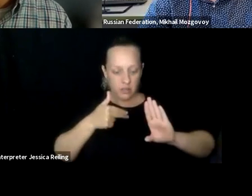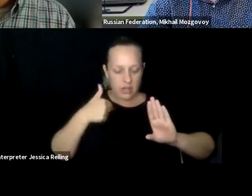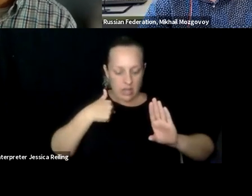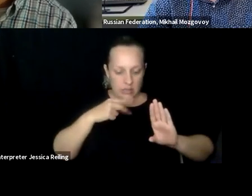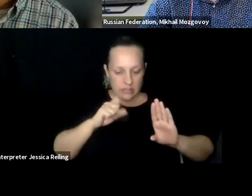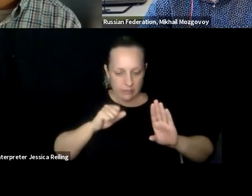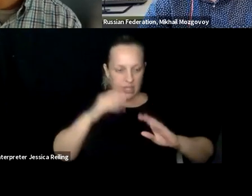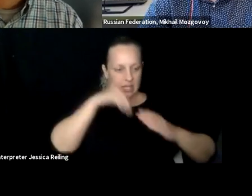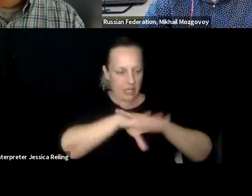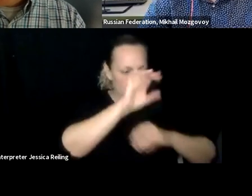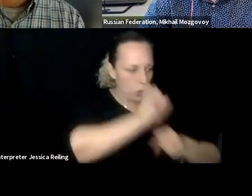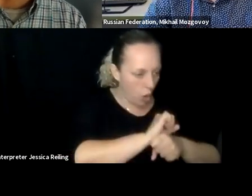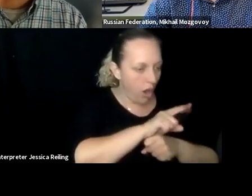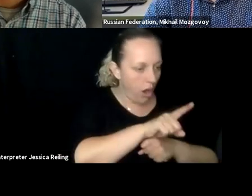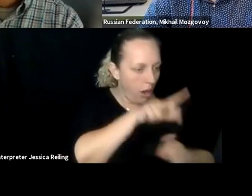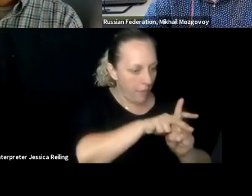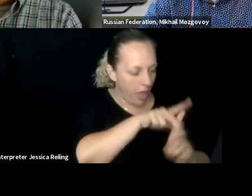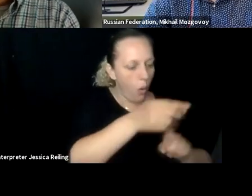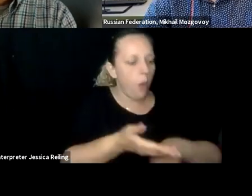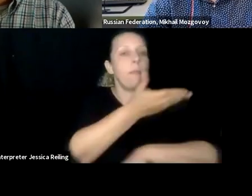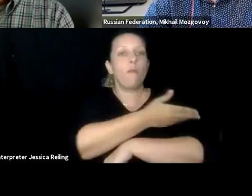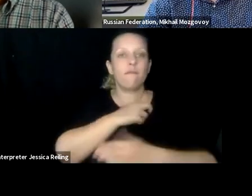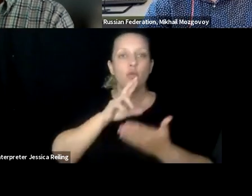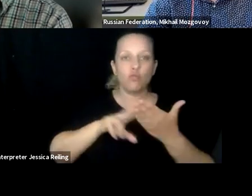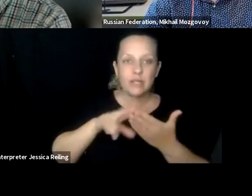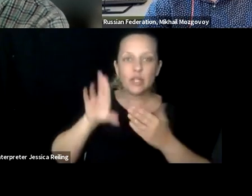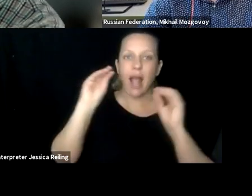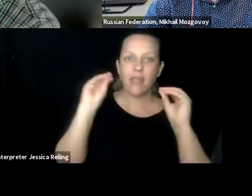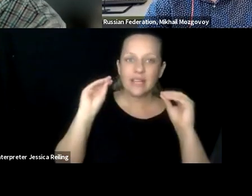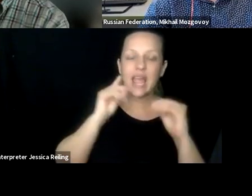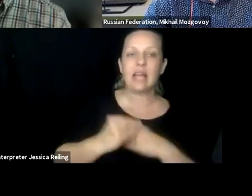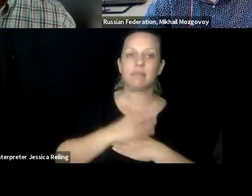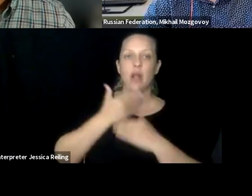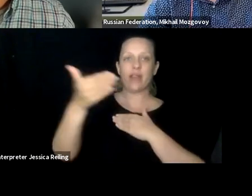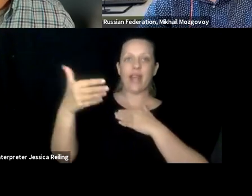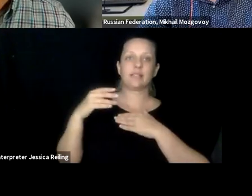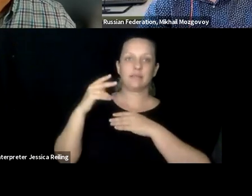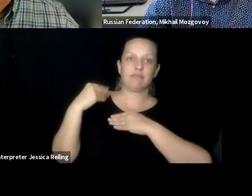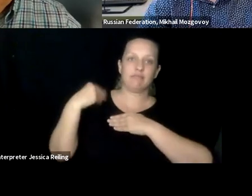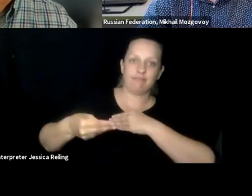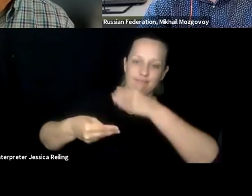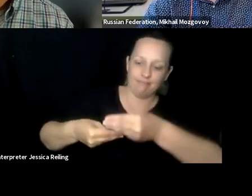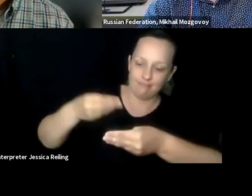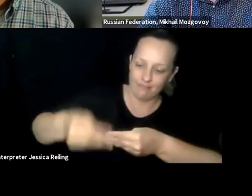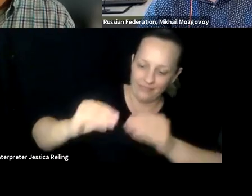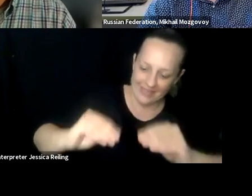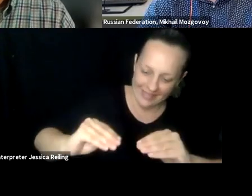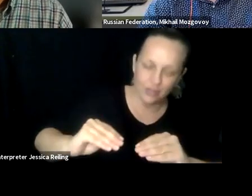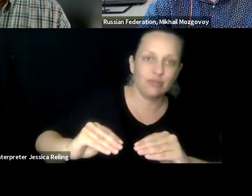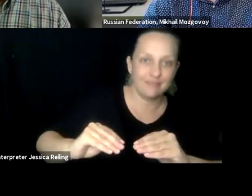diversity, valuing and allowing these scholars to bring their perspective as persons with disabilities into their work will only enhance the research